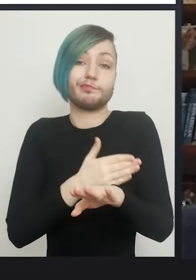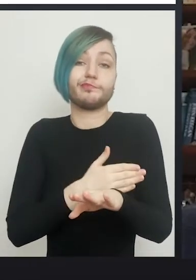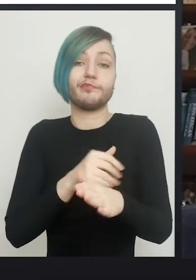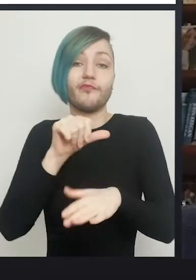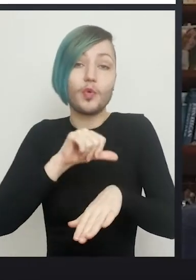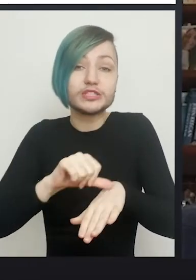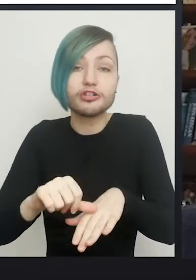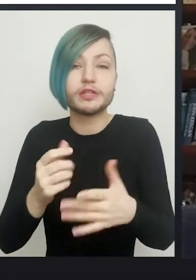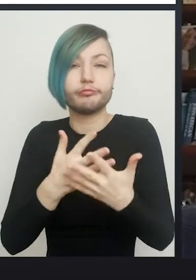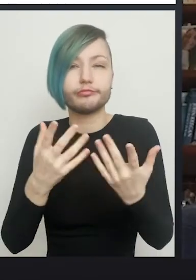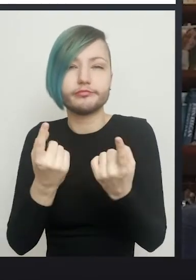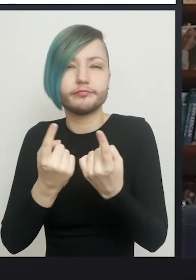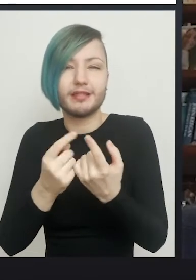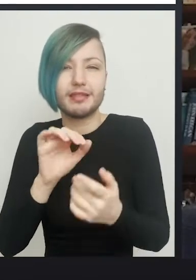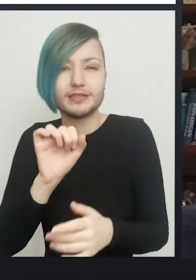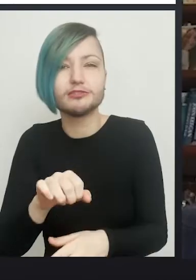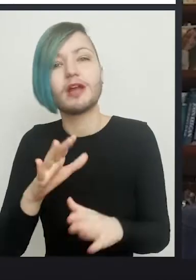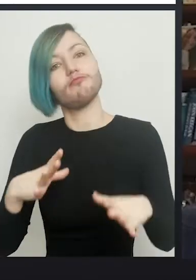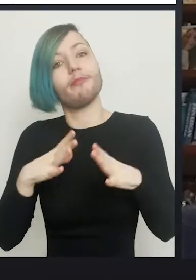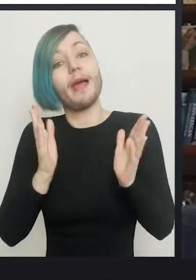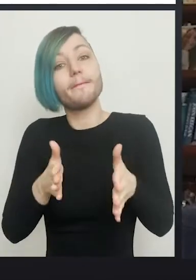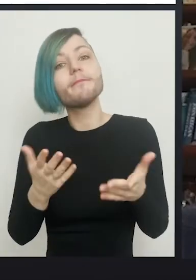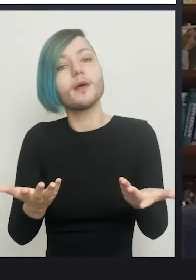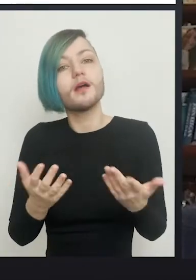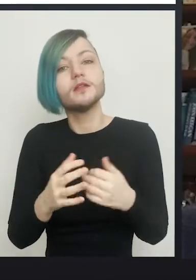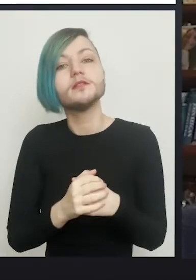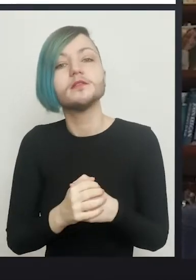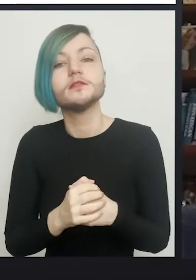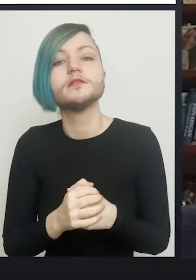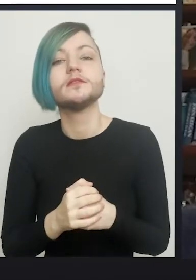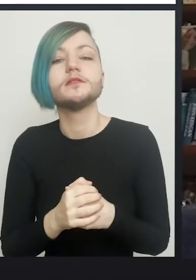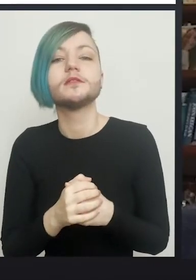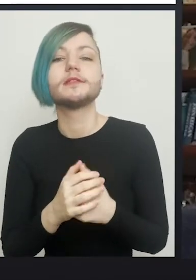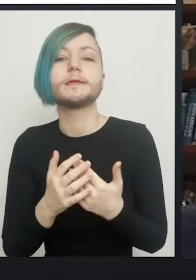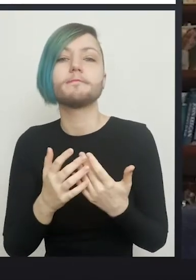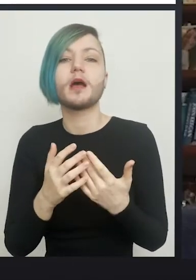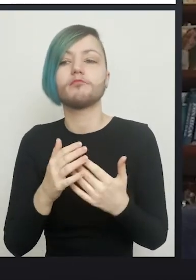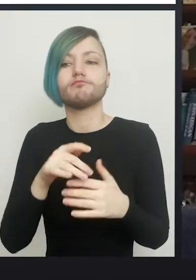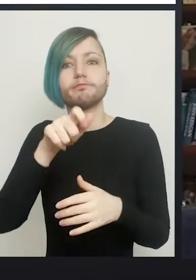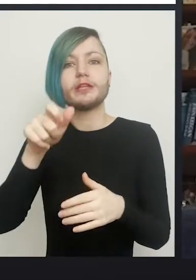there are some preparatory things that patients need to be thinking of in the run-up to surgery.